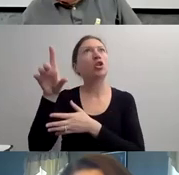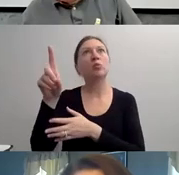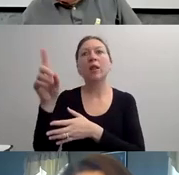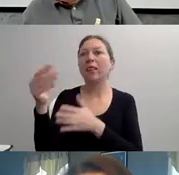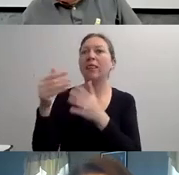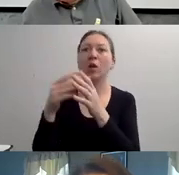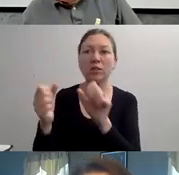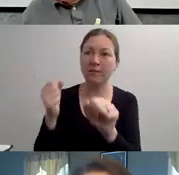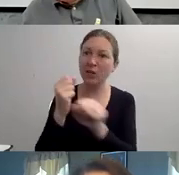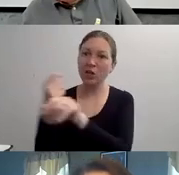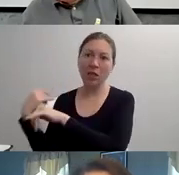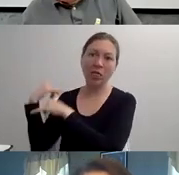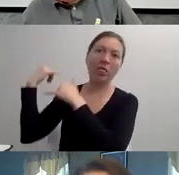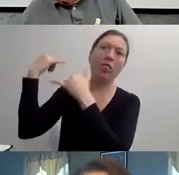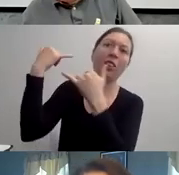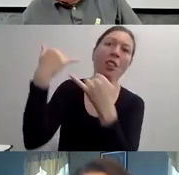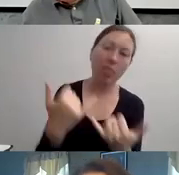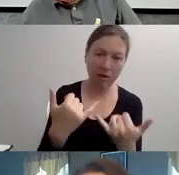AND GOD BLESS US, EVERYONE."